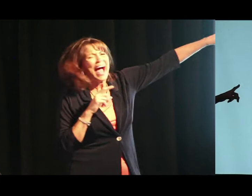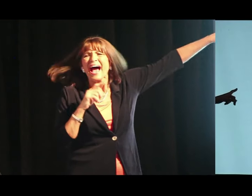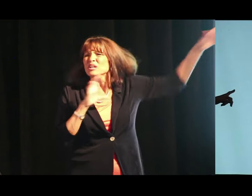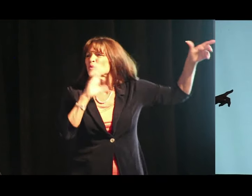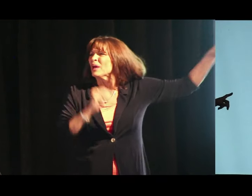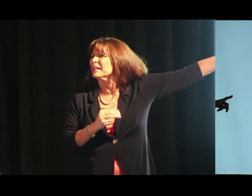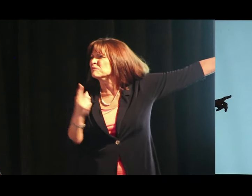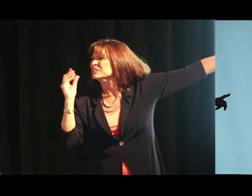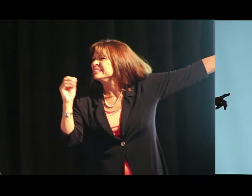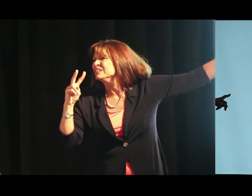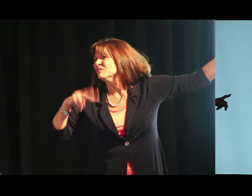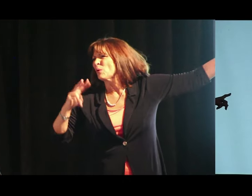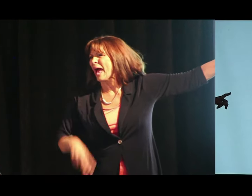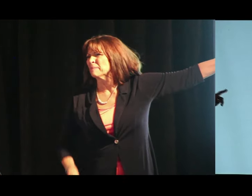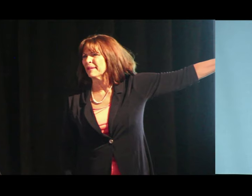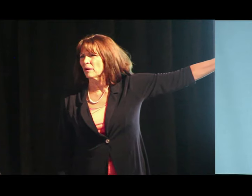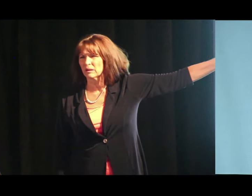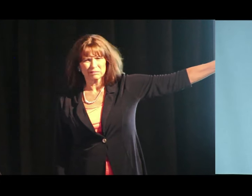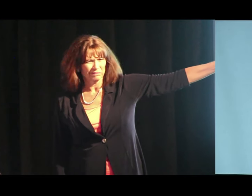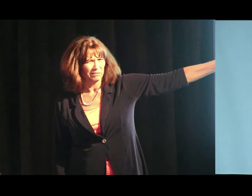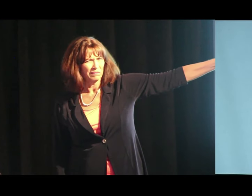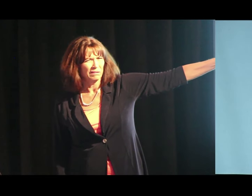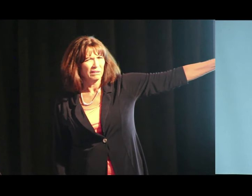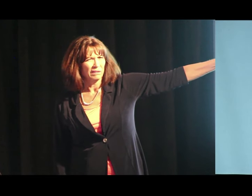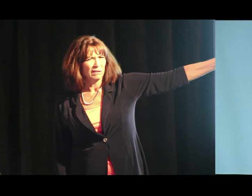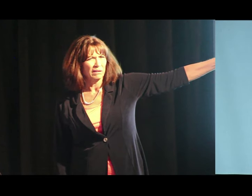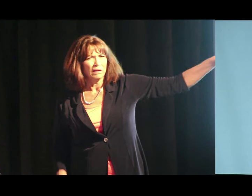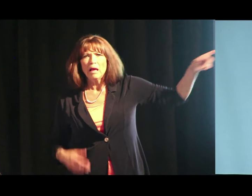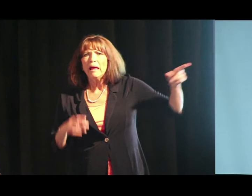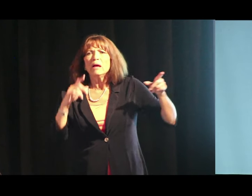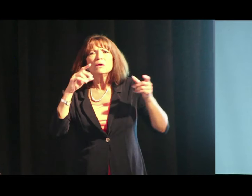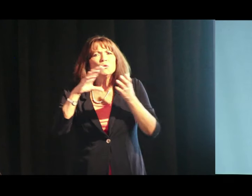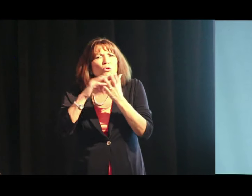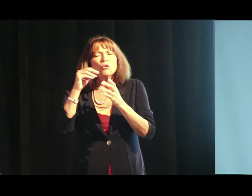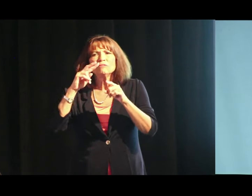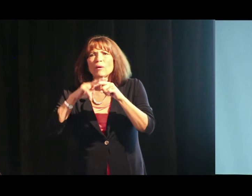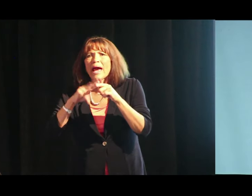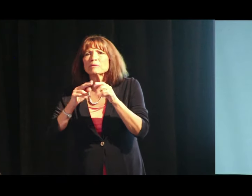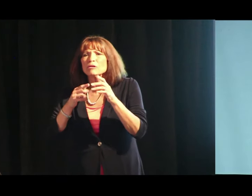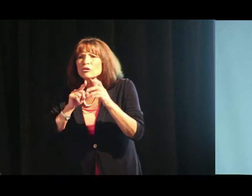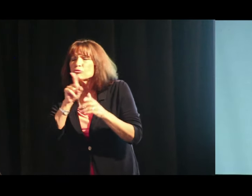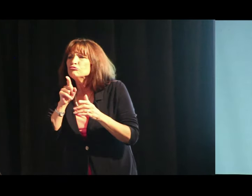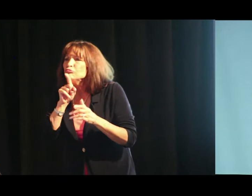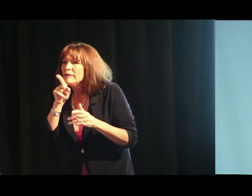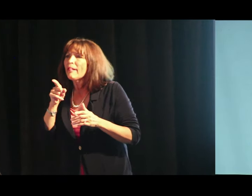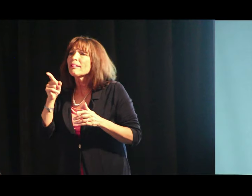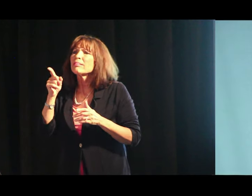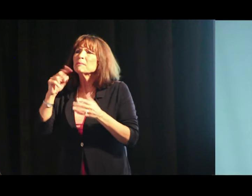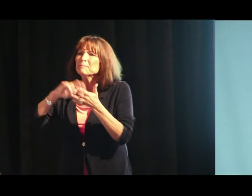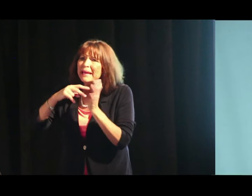for teaching vocabulary. You learn vocabulary